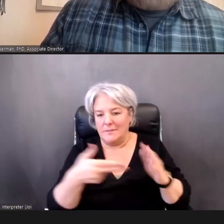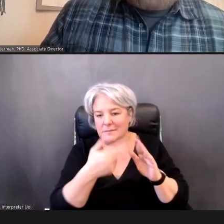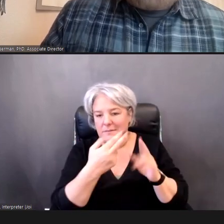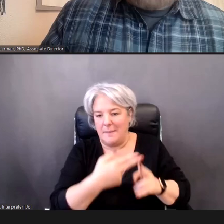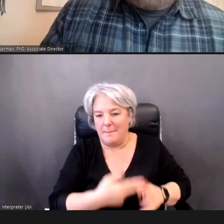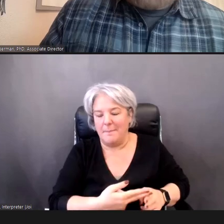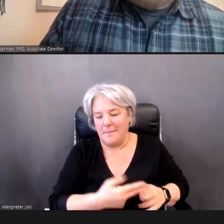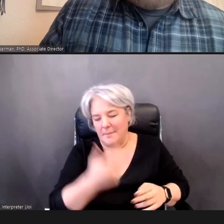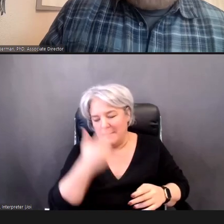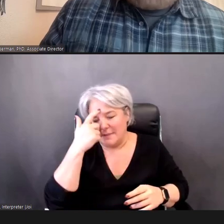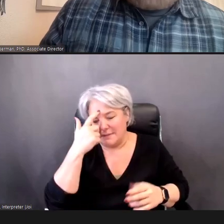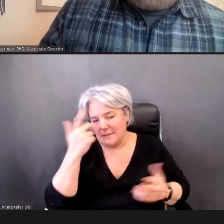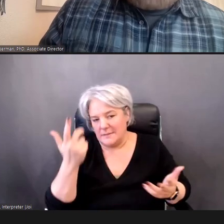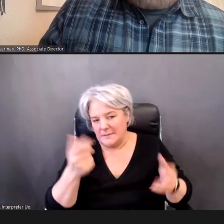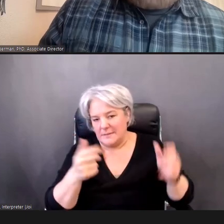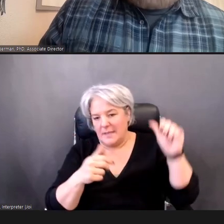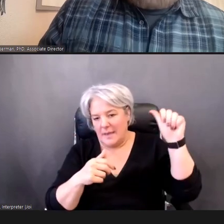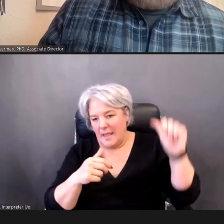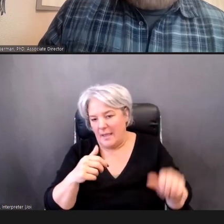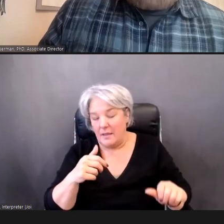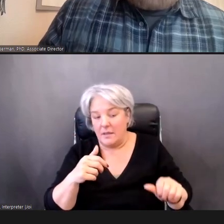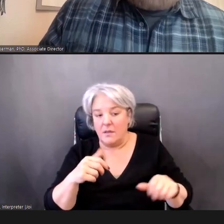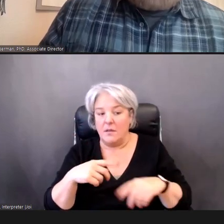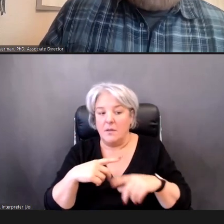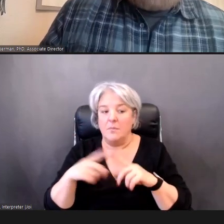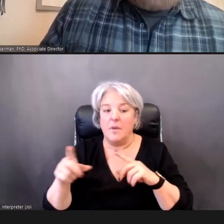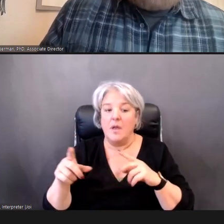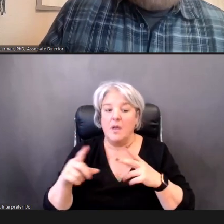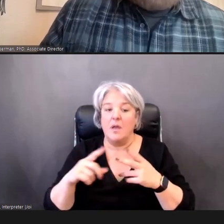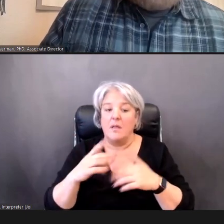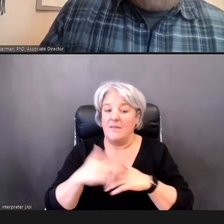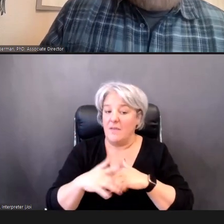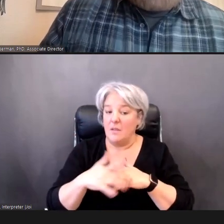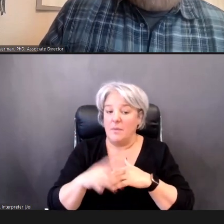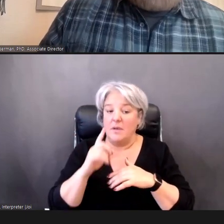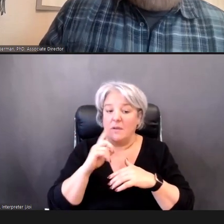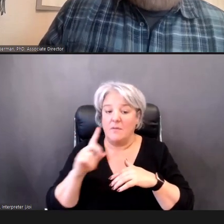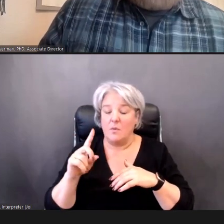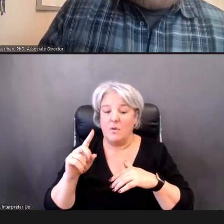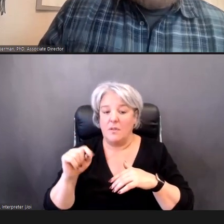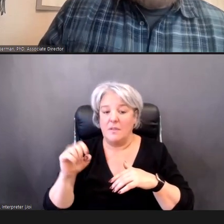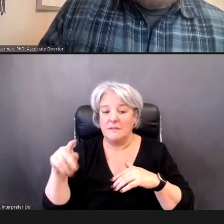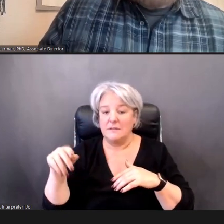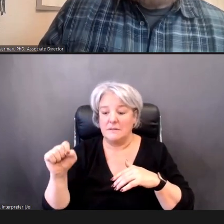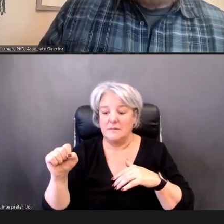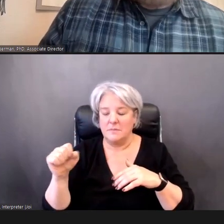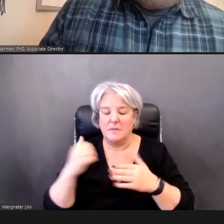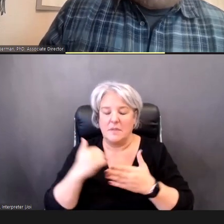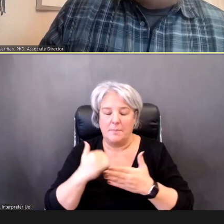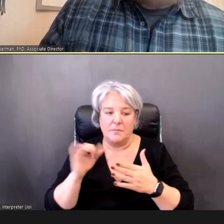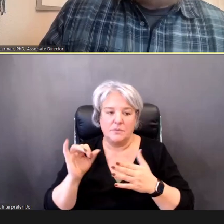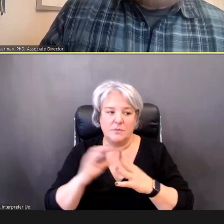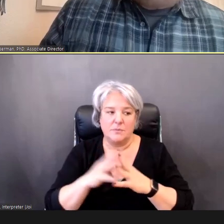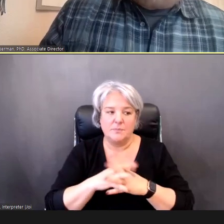there; and the availability of the foam tip for it now is -- is helpful. DR. Yeah. So...